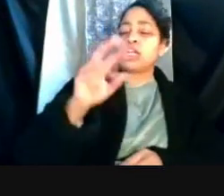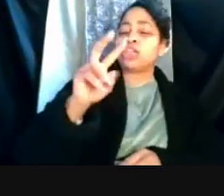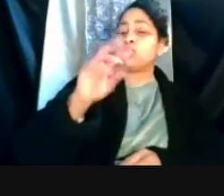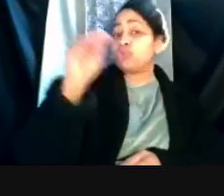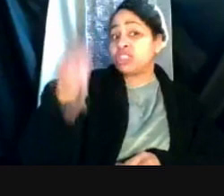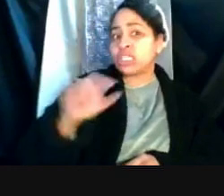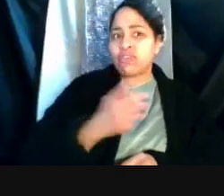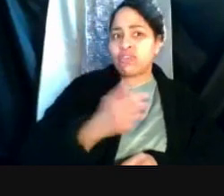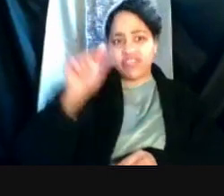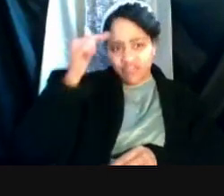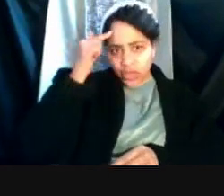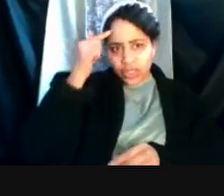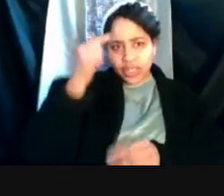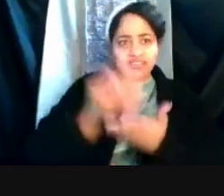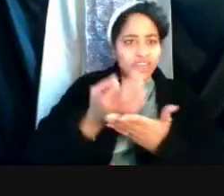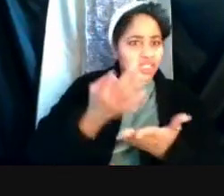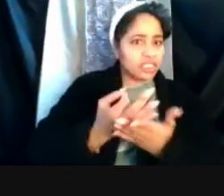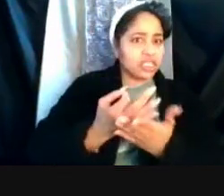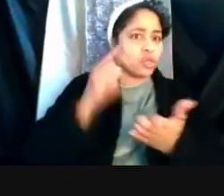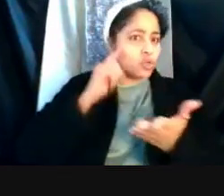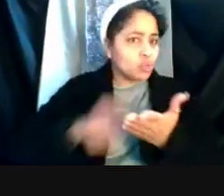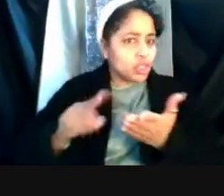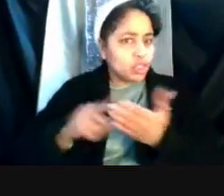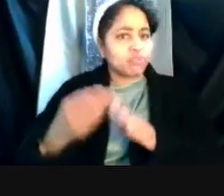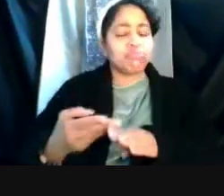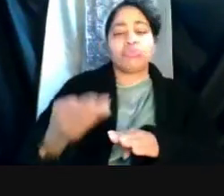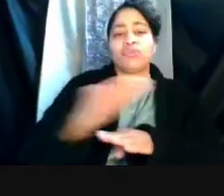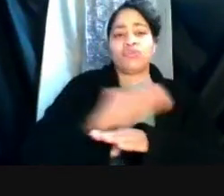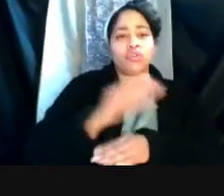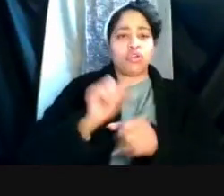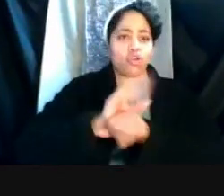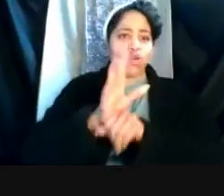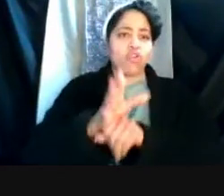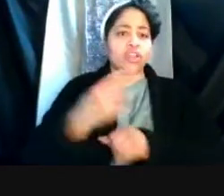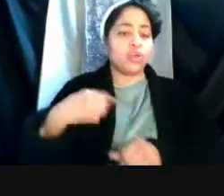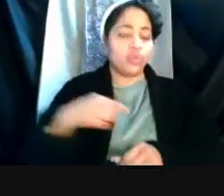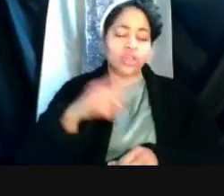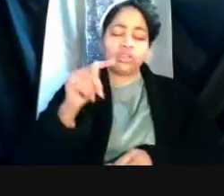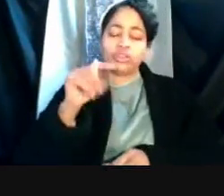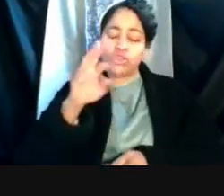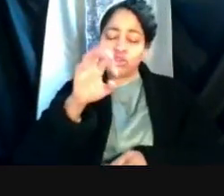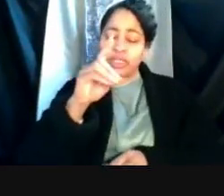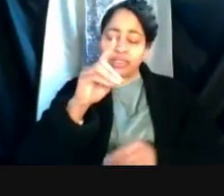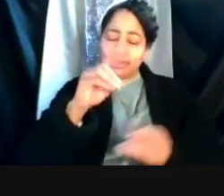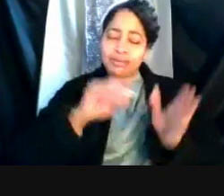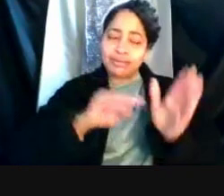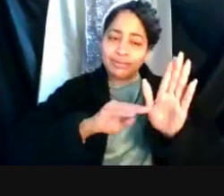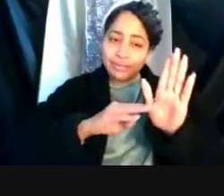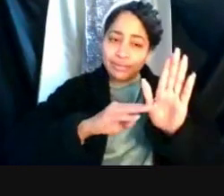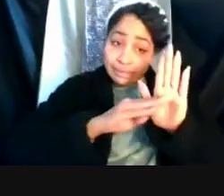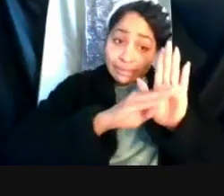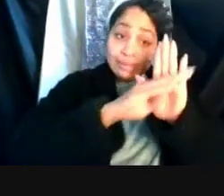that was occurring before COVID-19 currently. We're trending in the right direction. It's slow, but we're getting there.